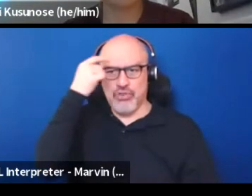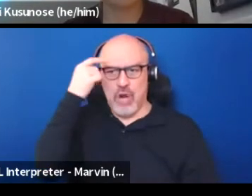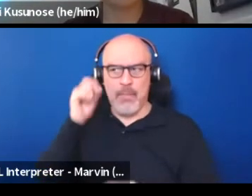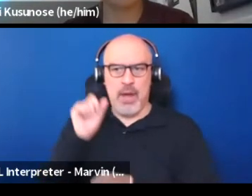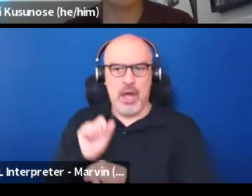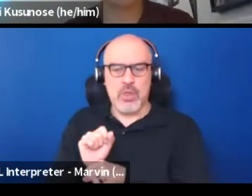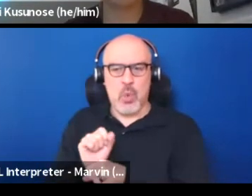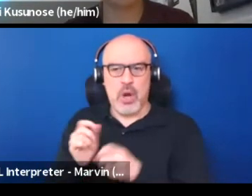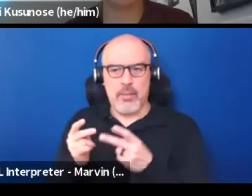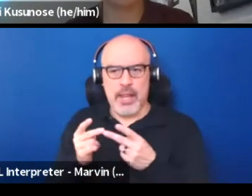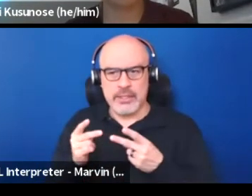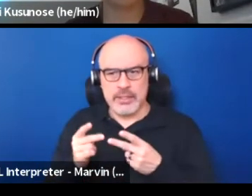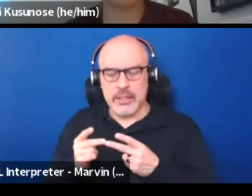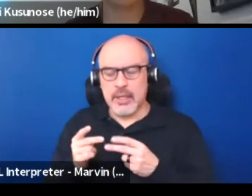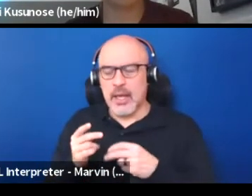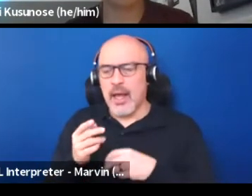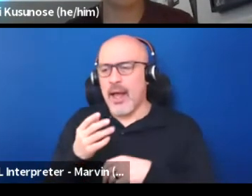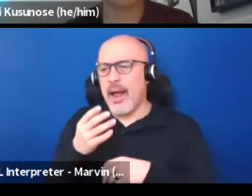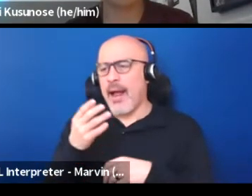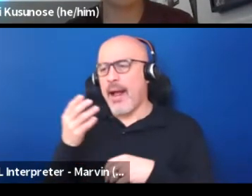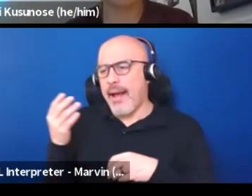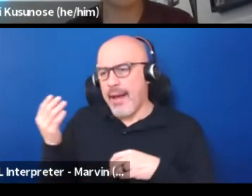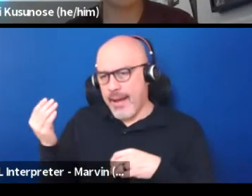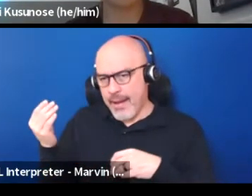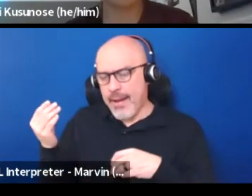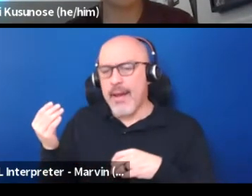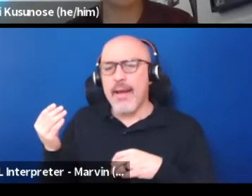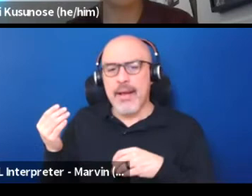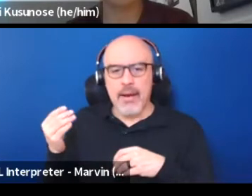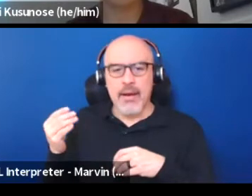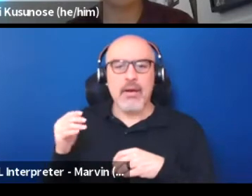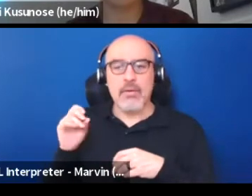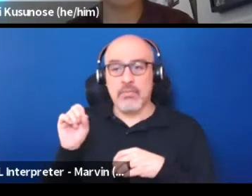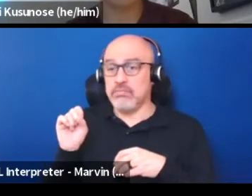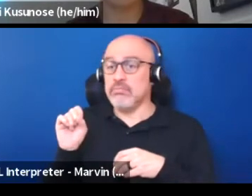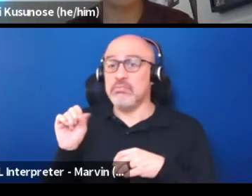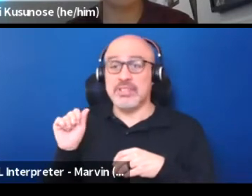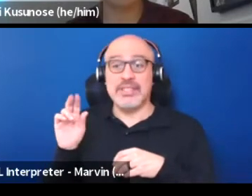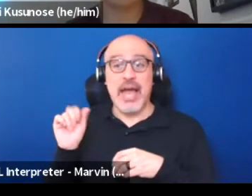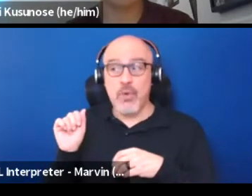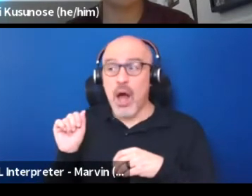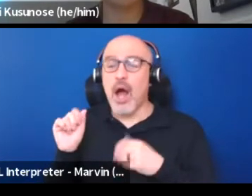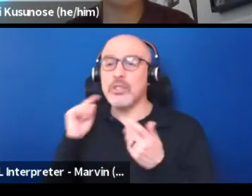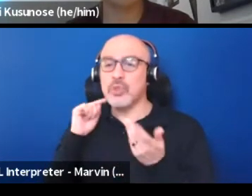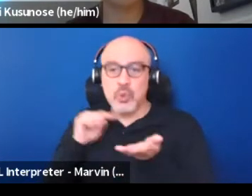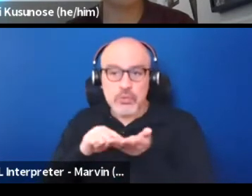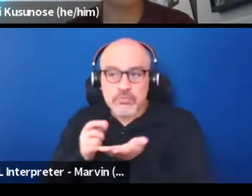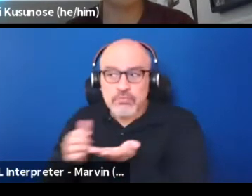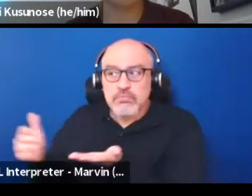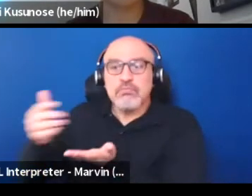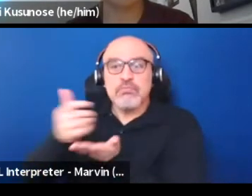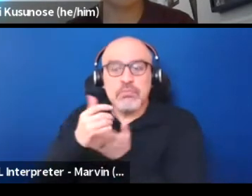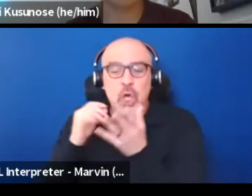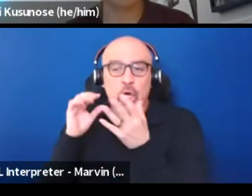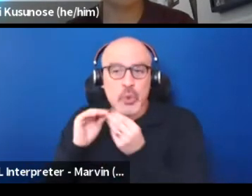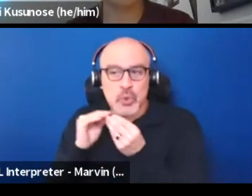And brought in Sarah to actually curate the stories. So as the words of actual employees